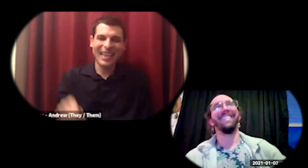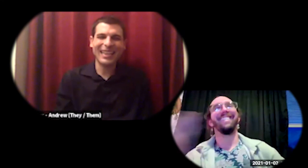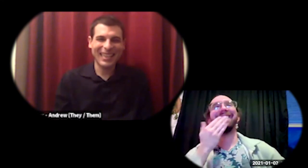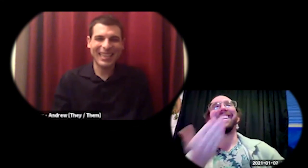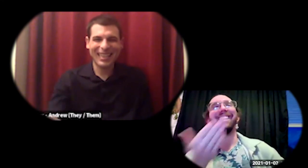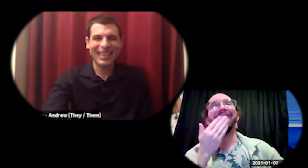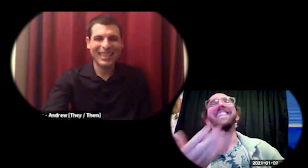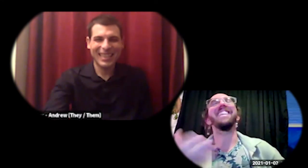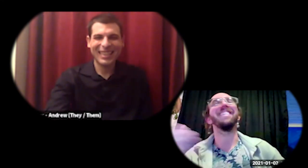thank you thank you